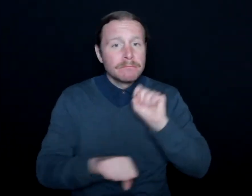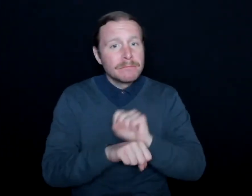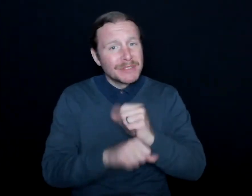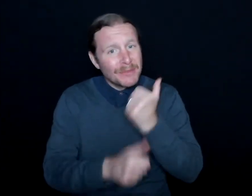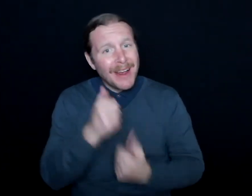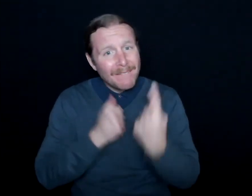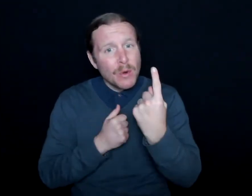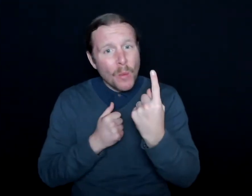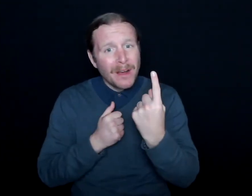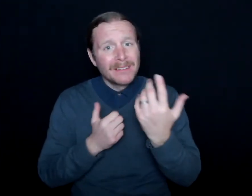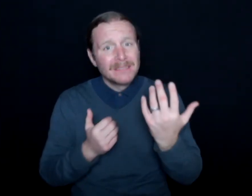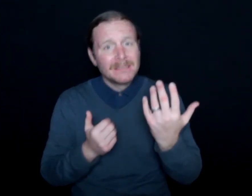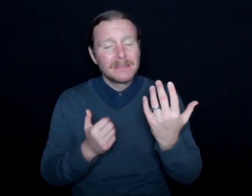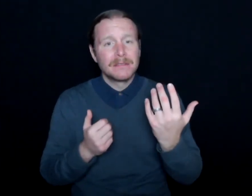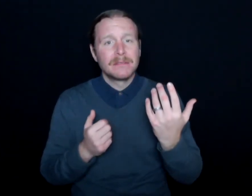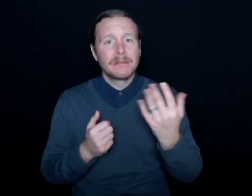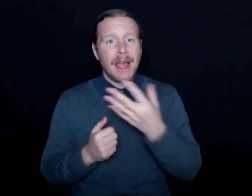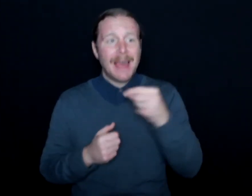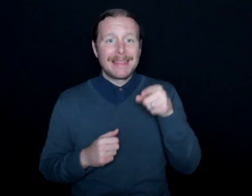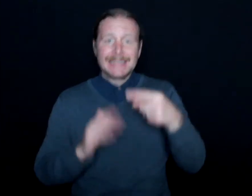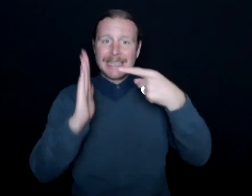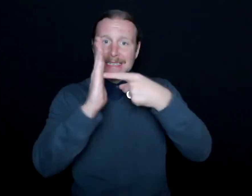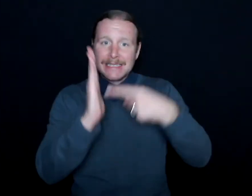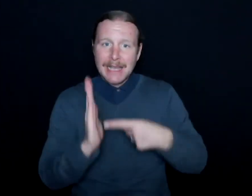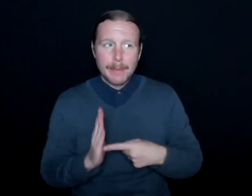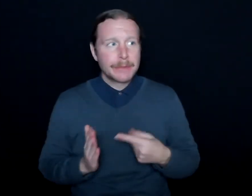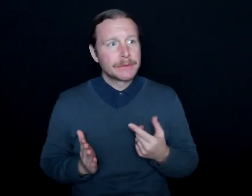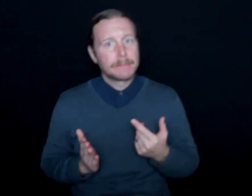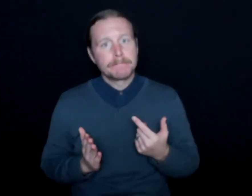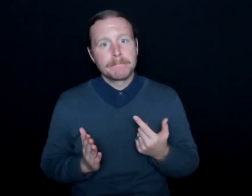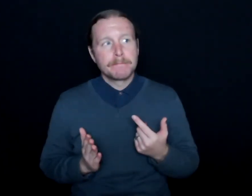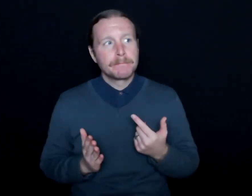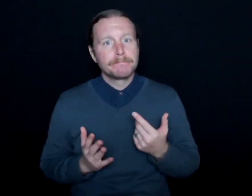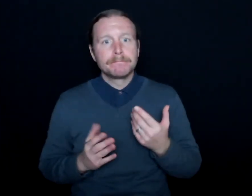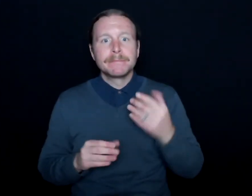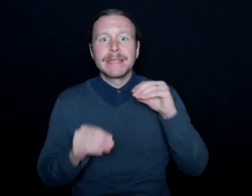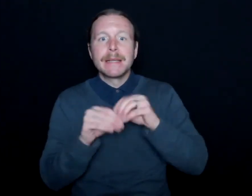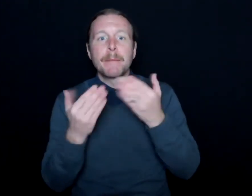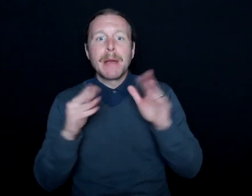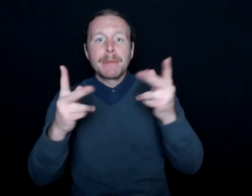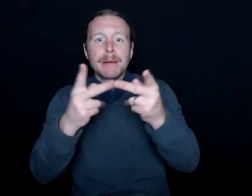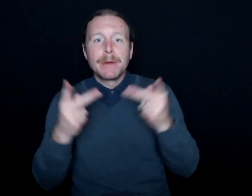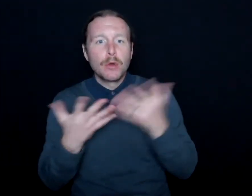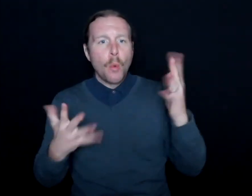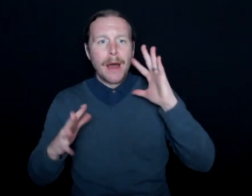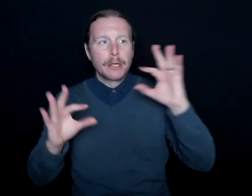And these examples of maybe being in a public place where you don't want to be a distraction,